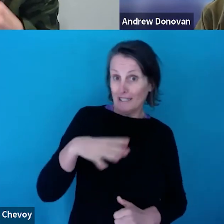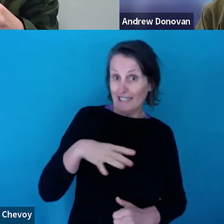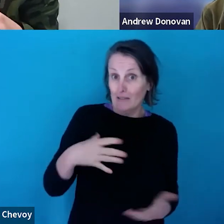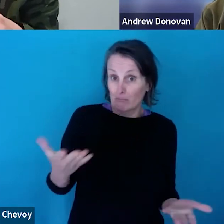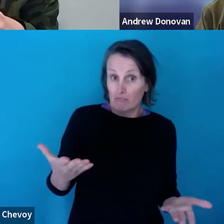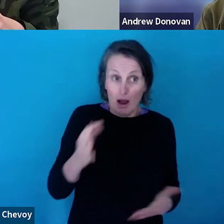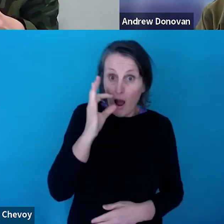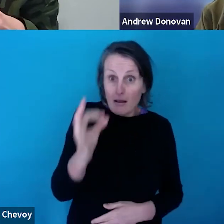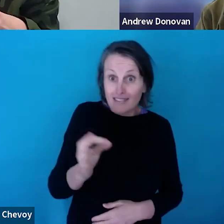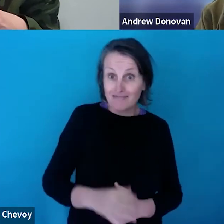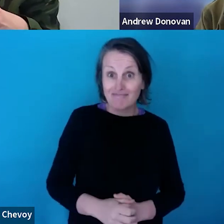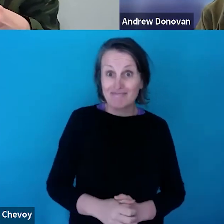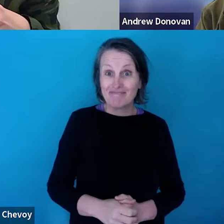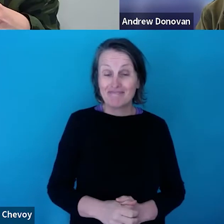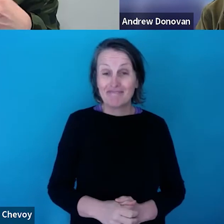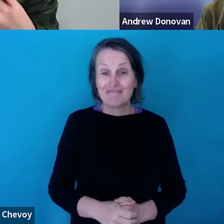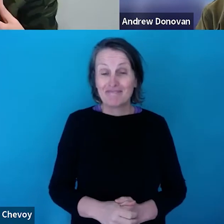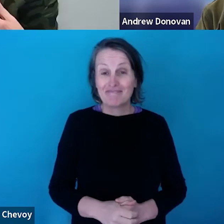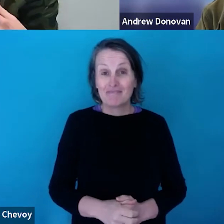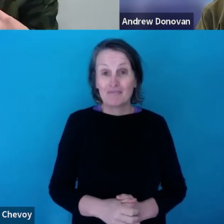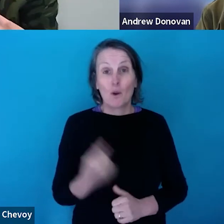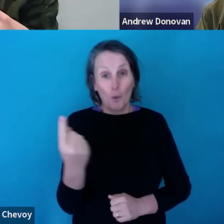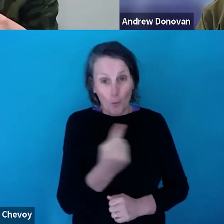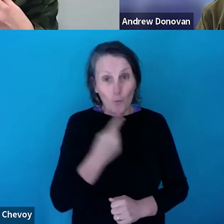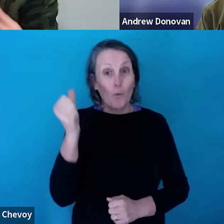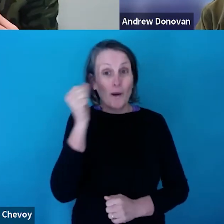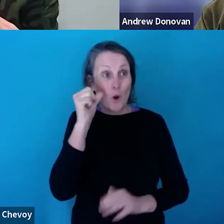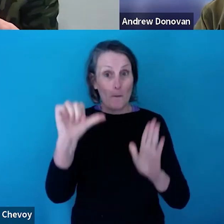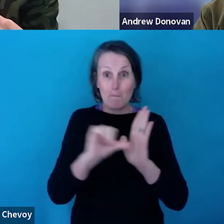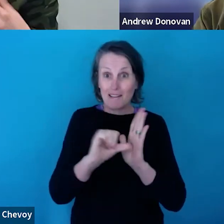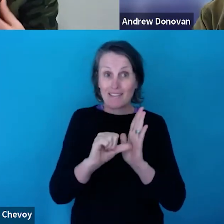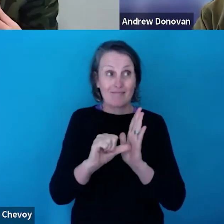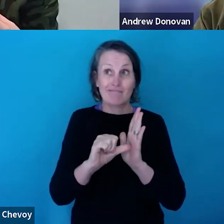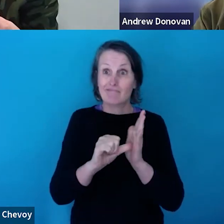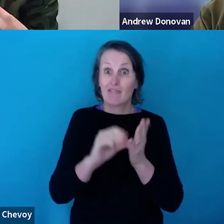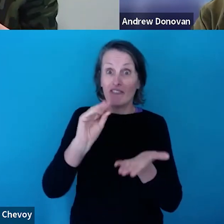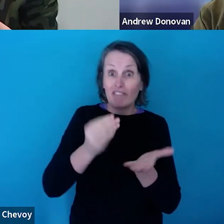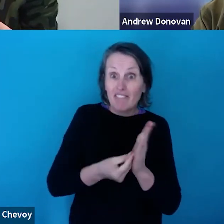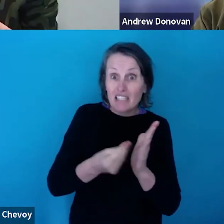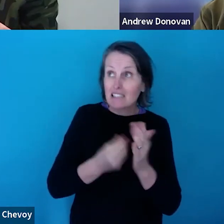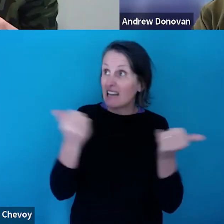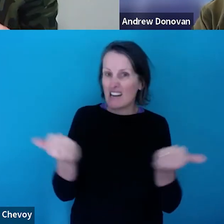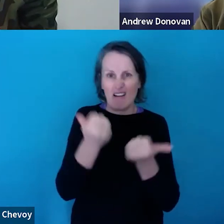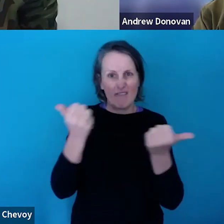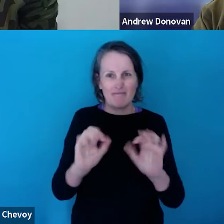We know there's - there's a scarcity of funding. We know that. And we know that it's really hard and artists have done